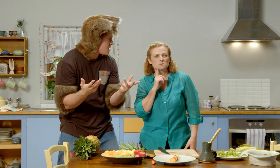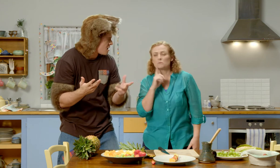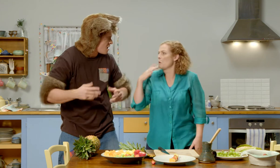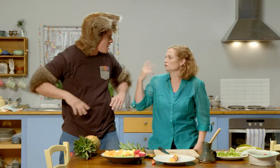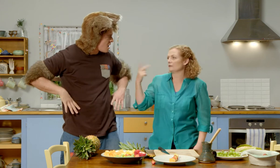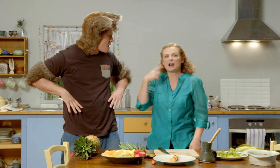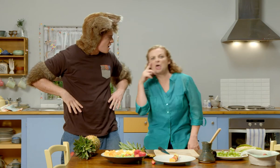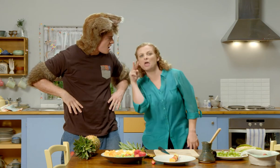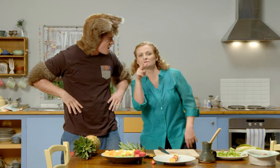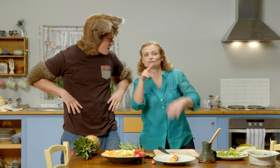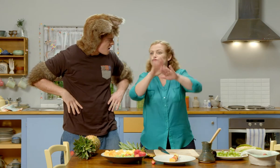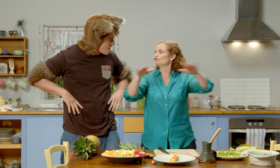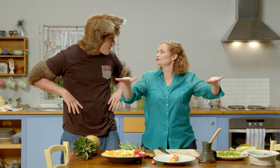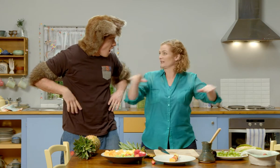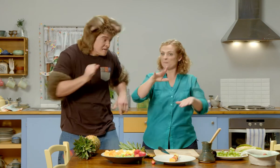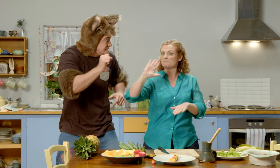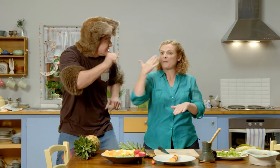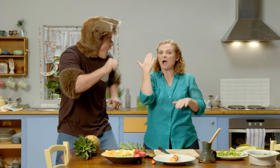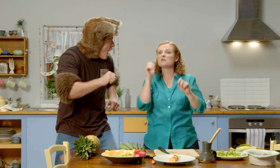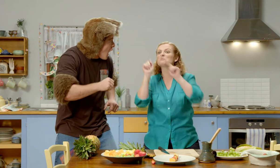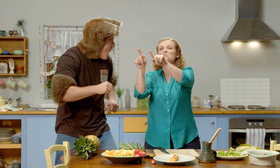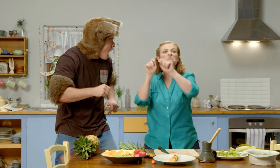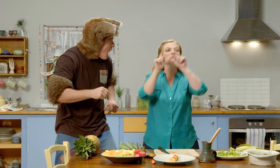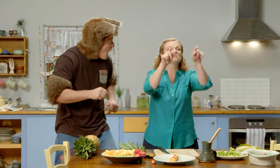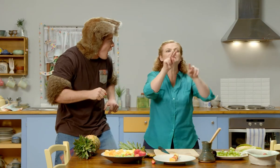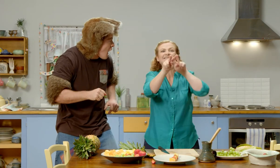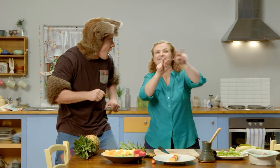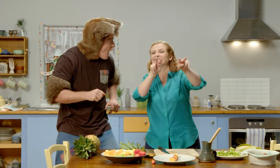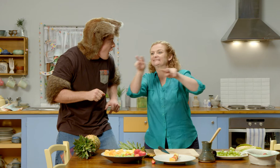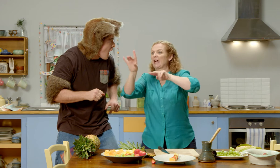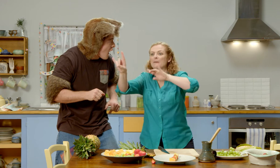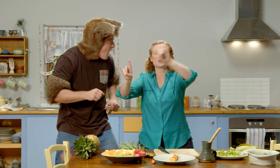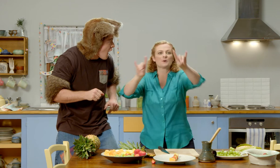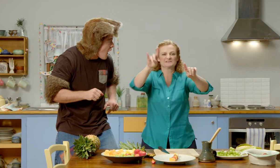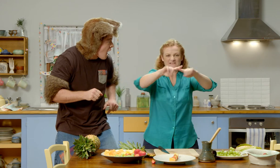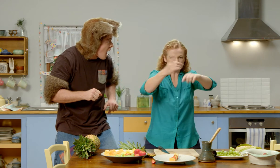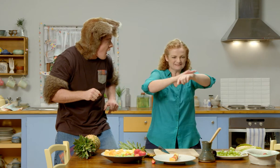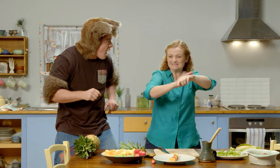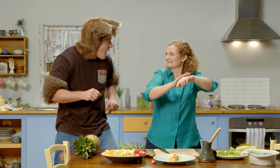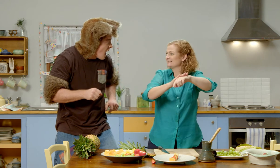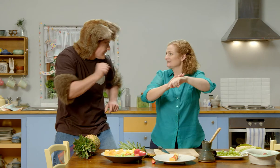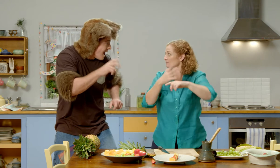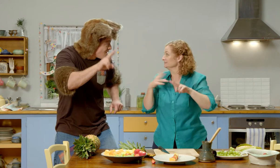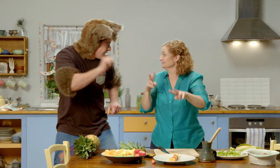Well, why don’t we watch some children who have gone exploring and seen animals with different types of skin?